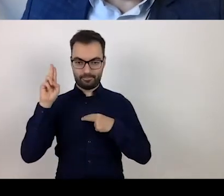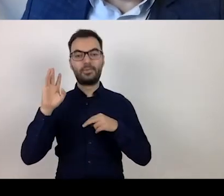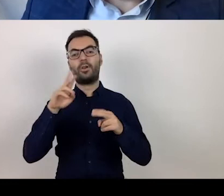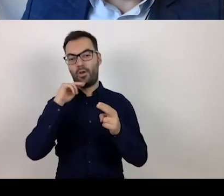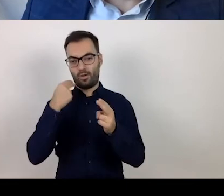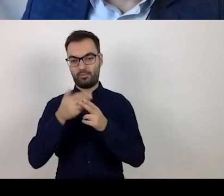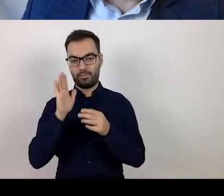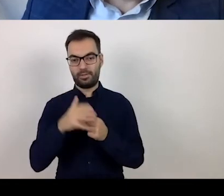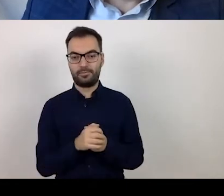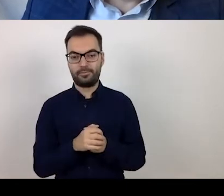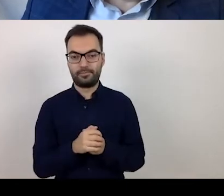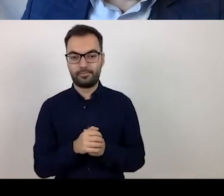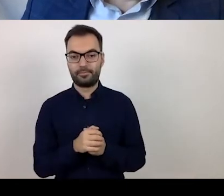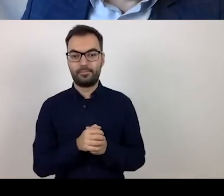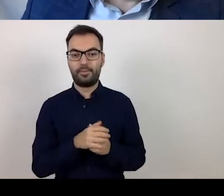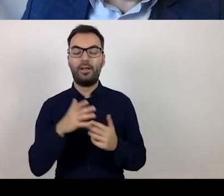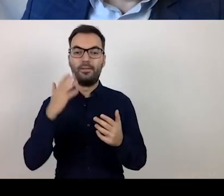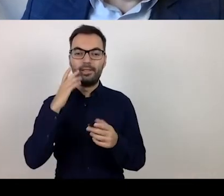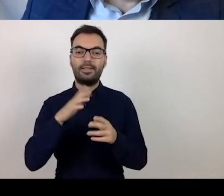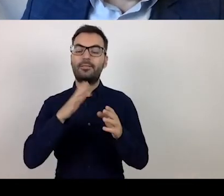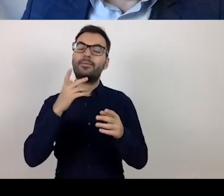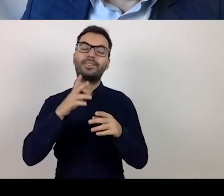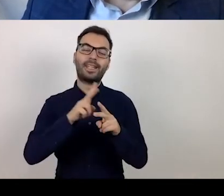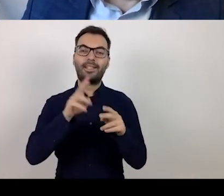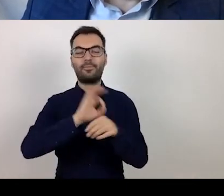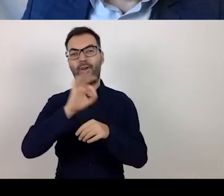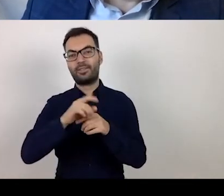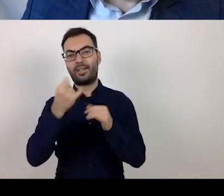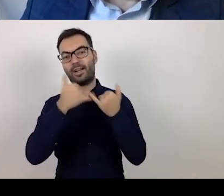Due to the specificity of each project and beneficiary